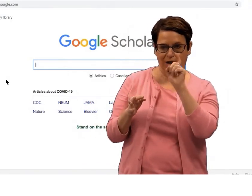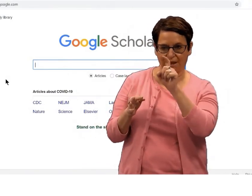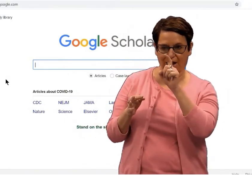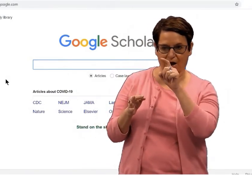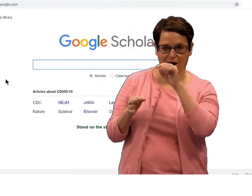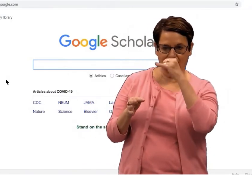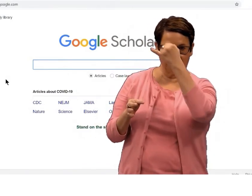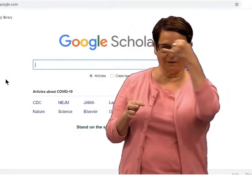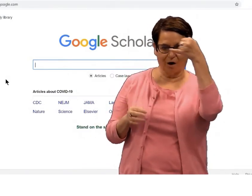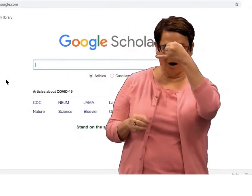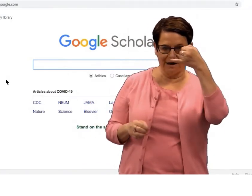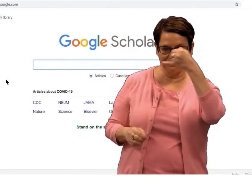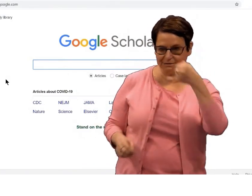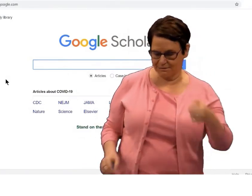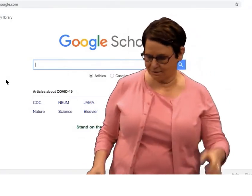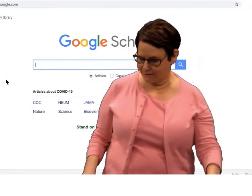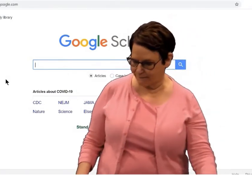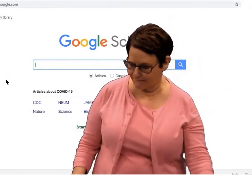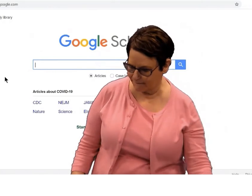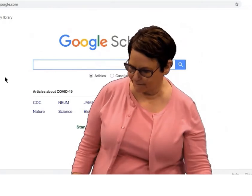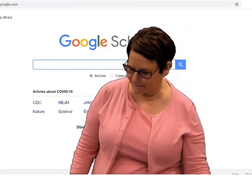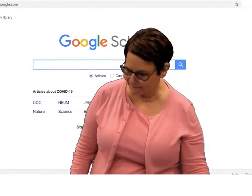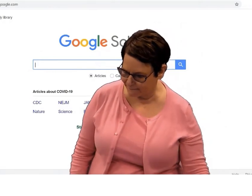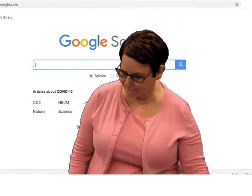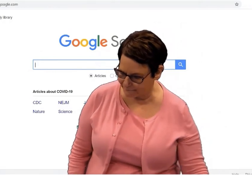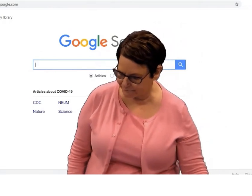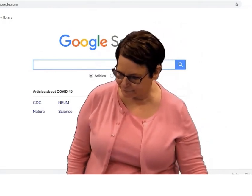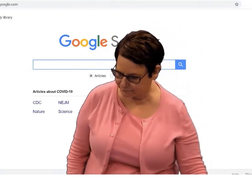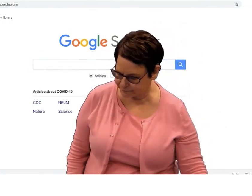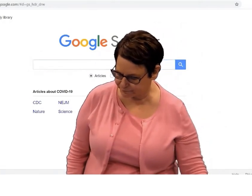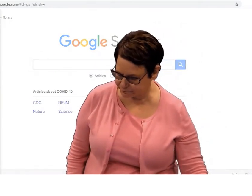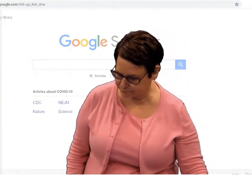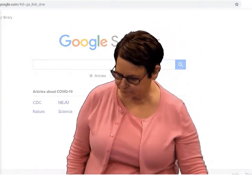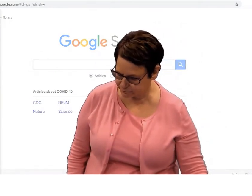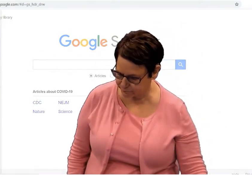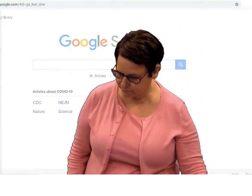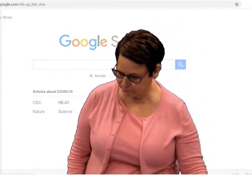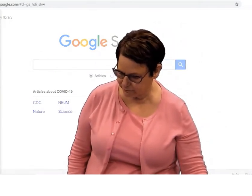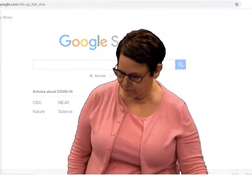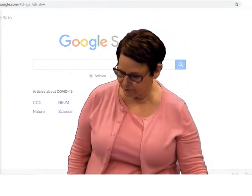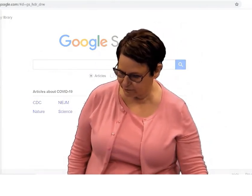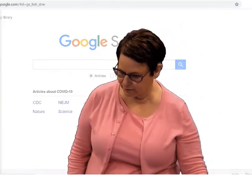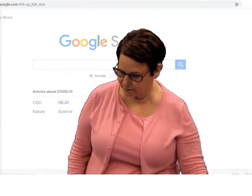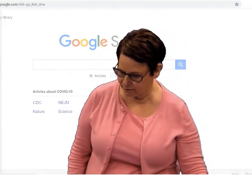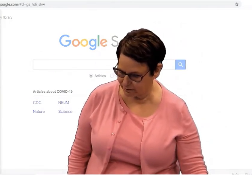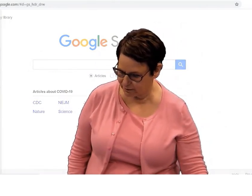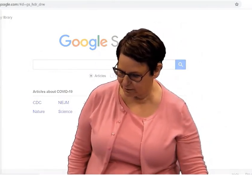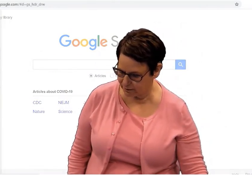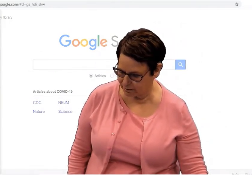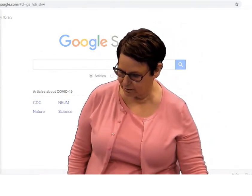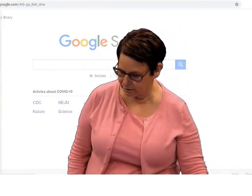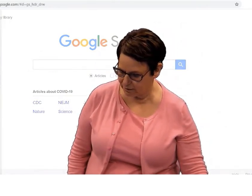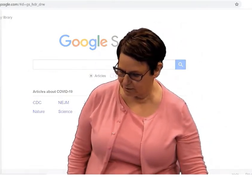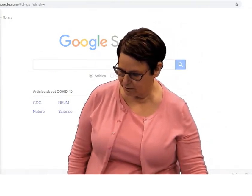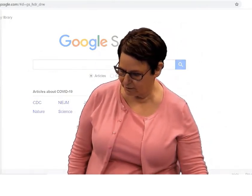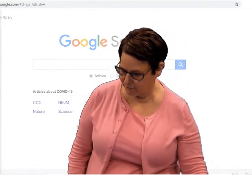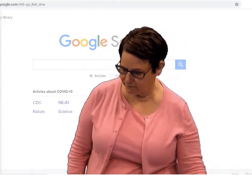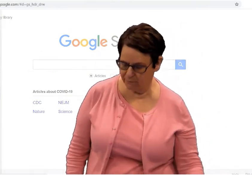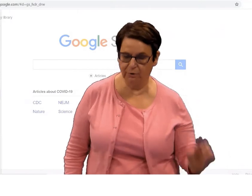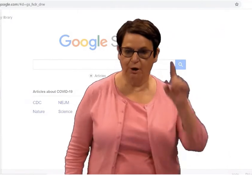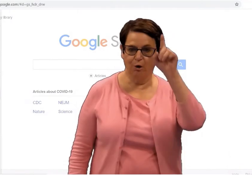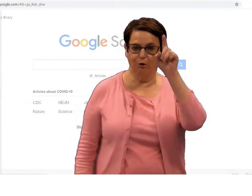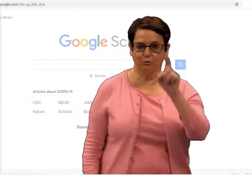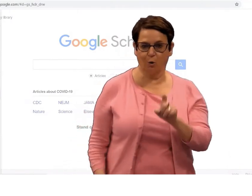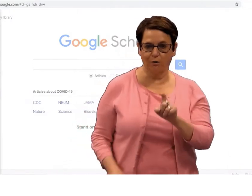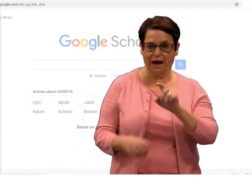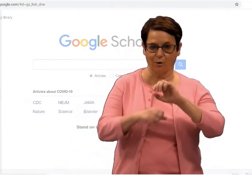In the corner, I will click on the three lines,